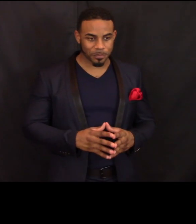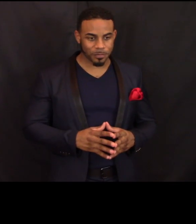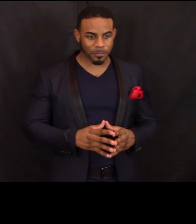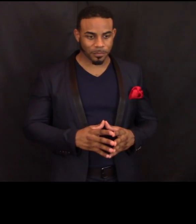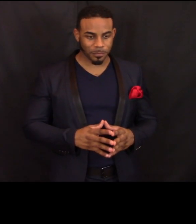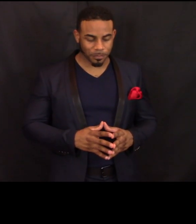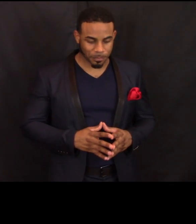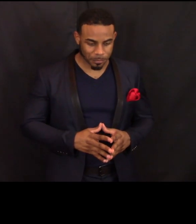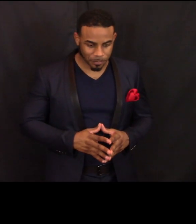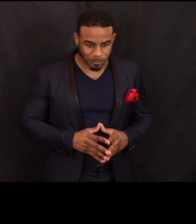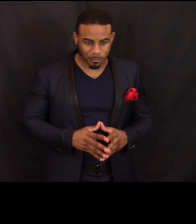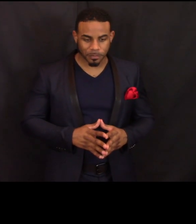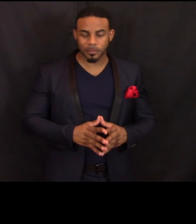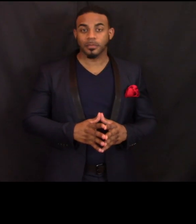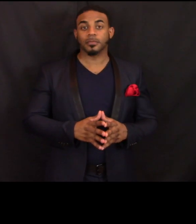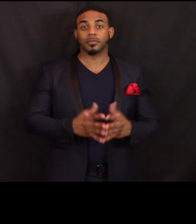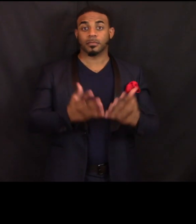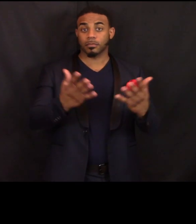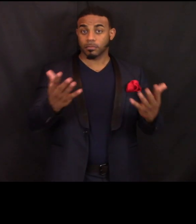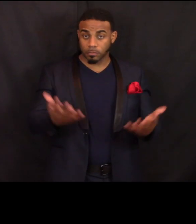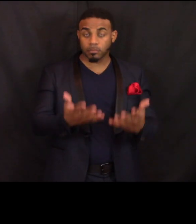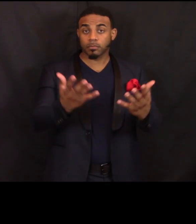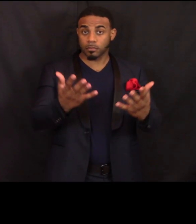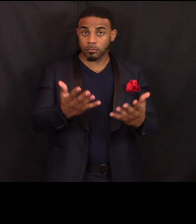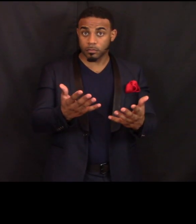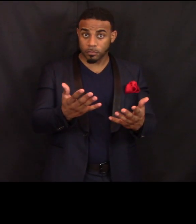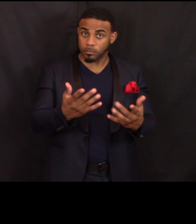So when you come to our tax site to get your taxes done,